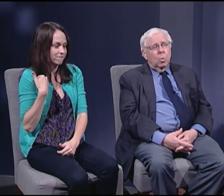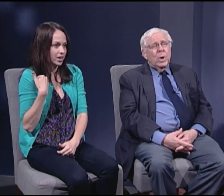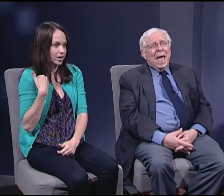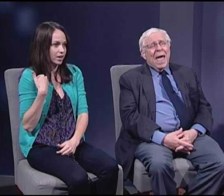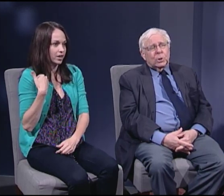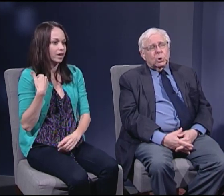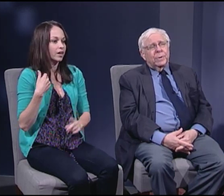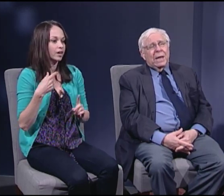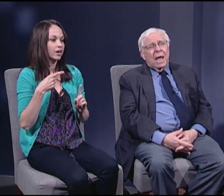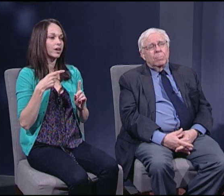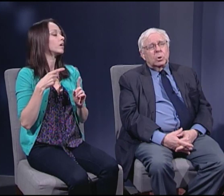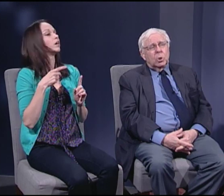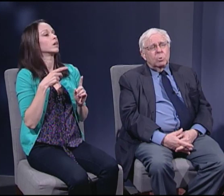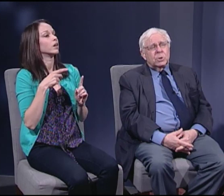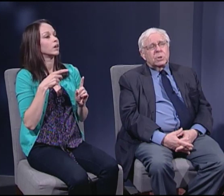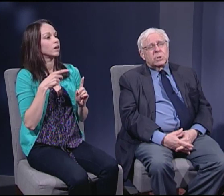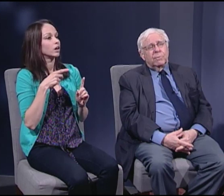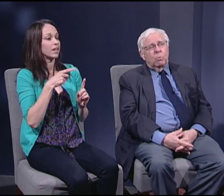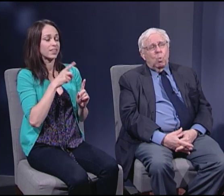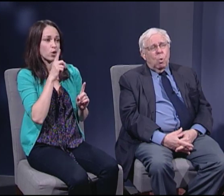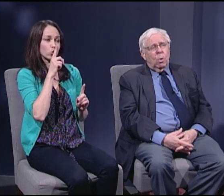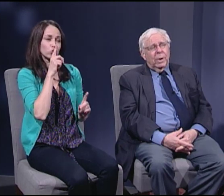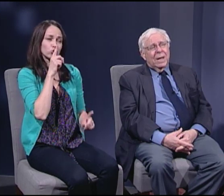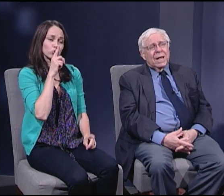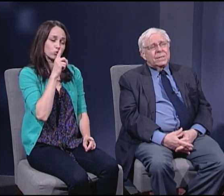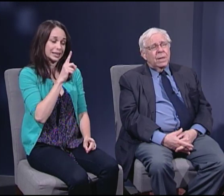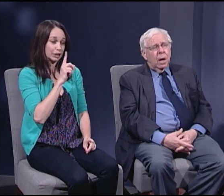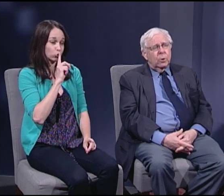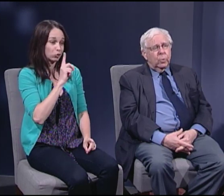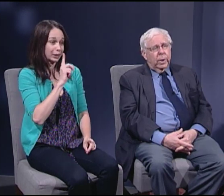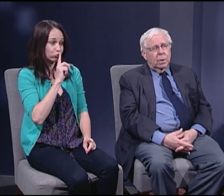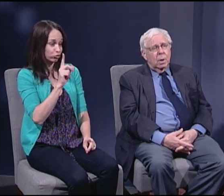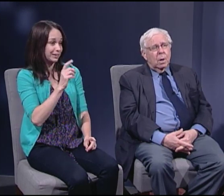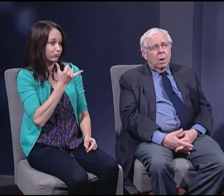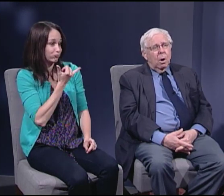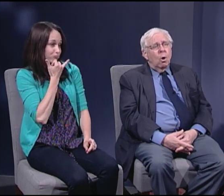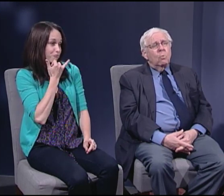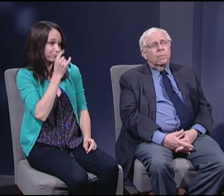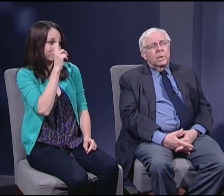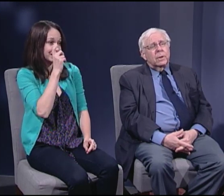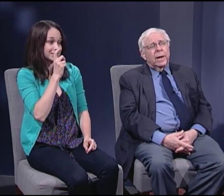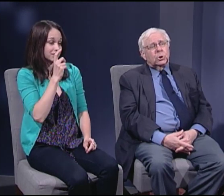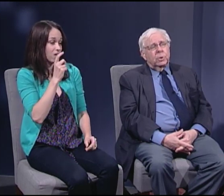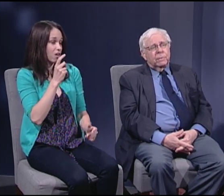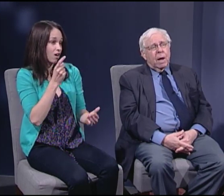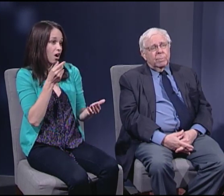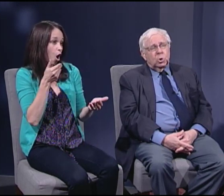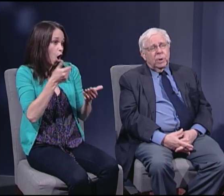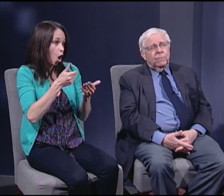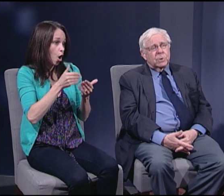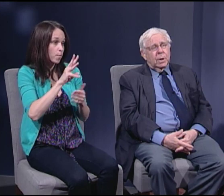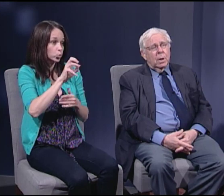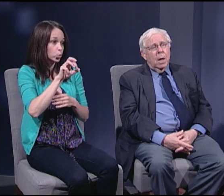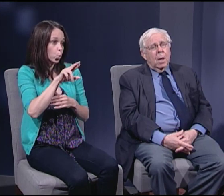We actually came close to civil war in 1800 over the election Thomas Jefferson